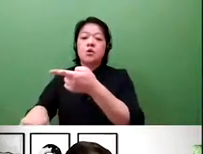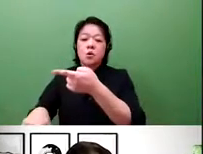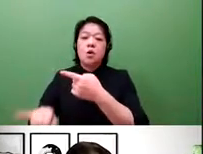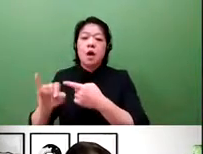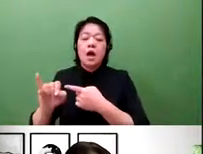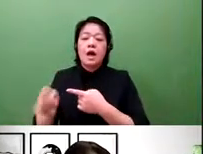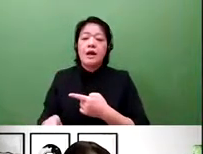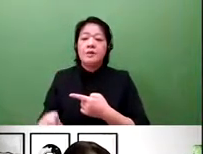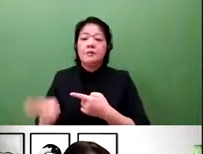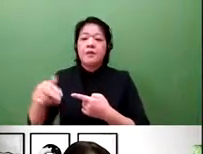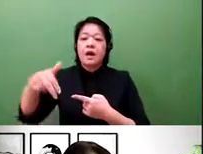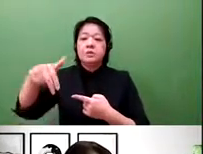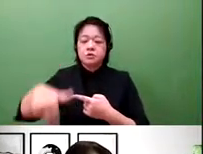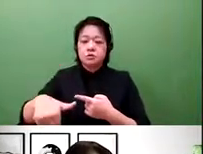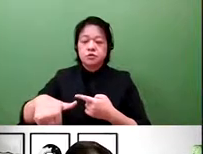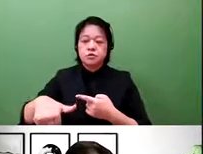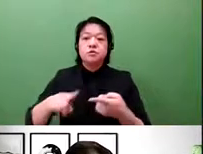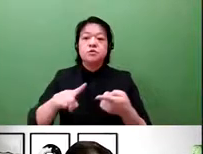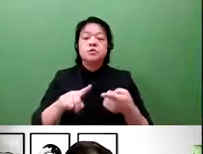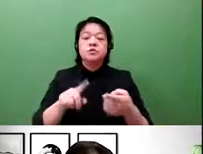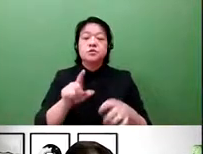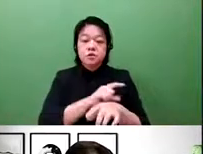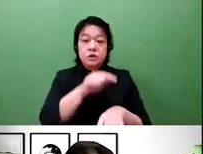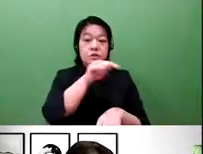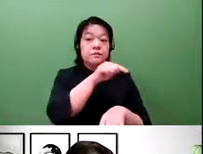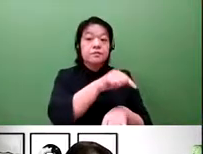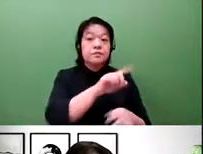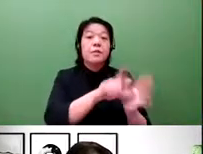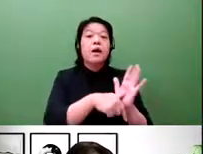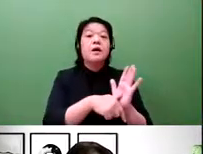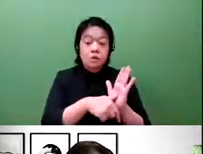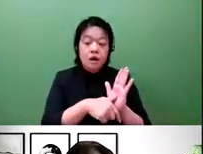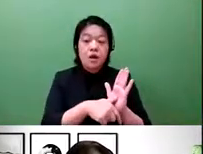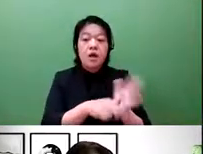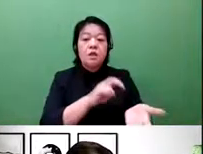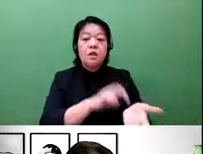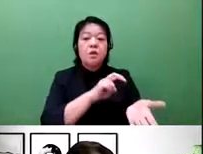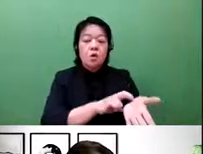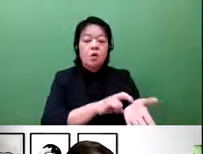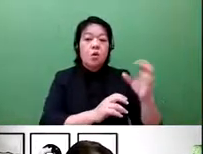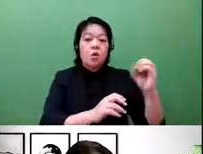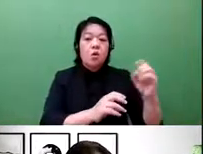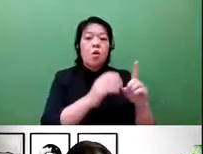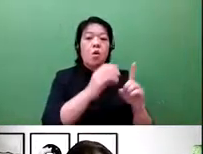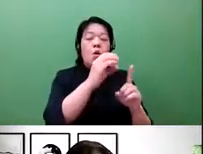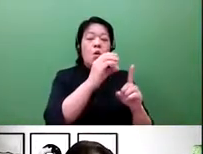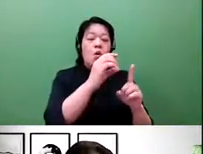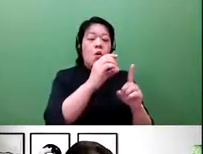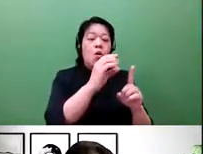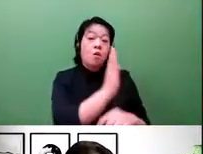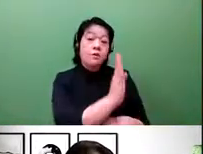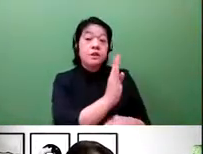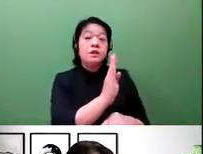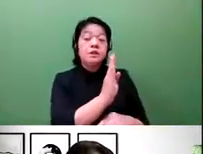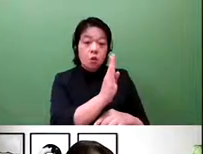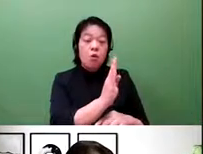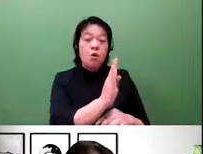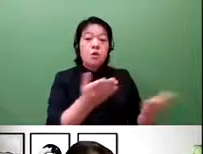program, which operates a or medical innovation support center. And the Japan patent office operates IPAPs, or Intellectual Property Acceleration Program,